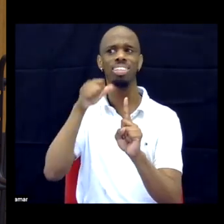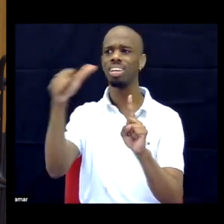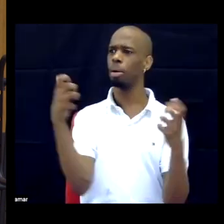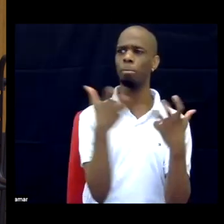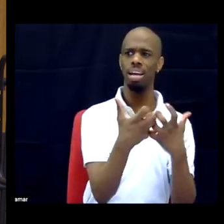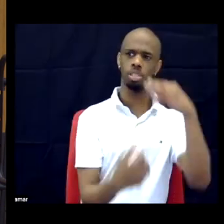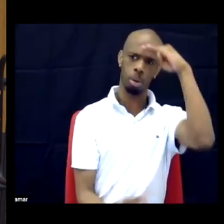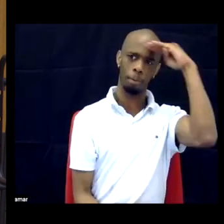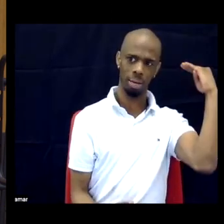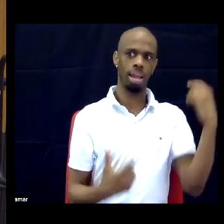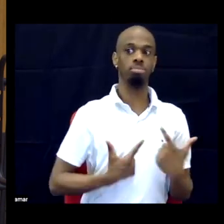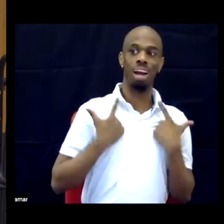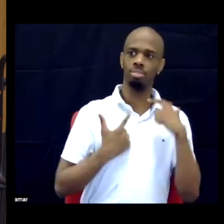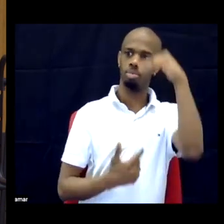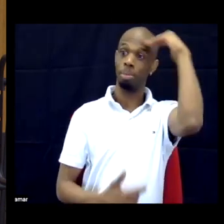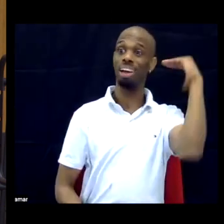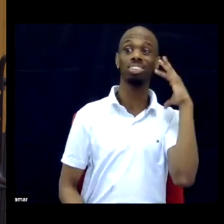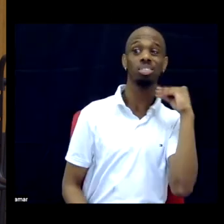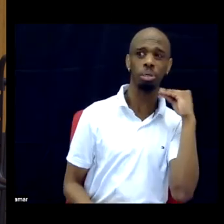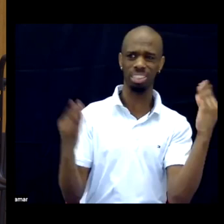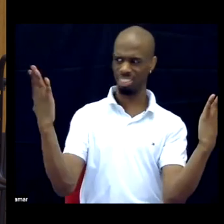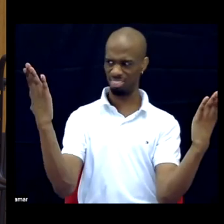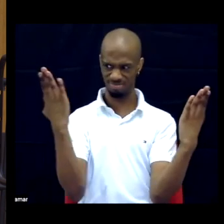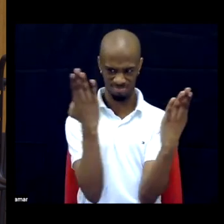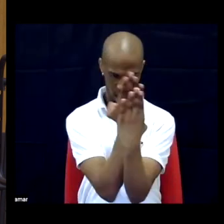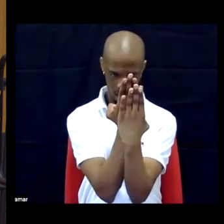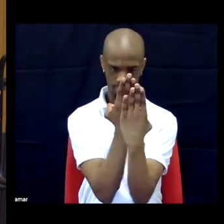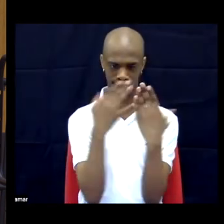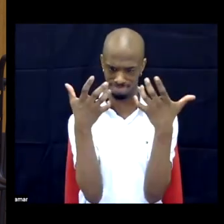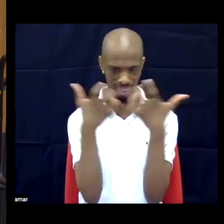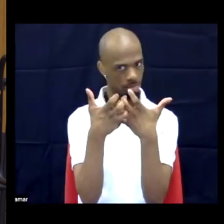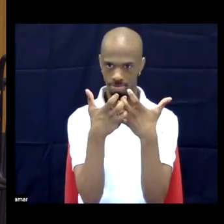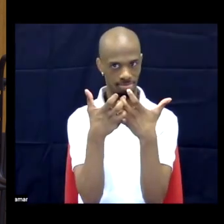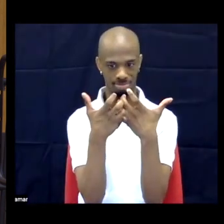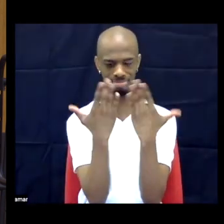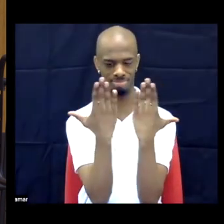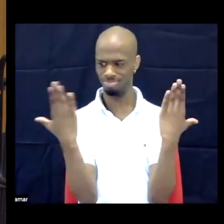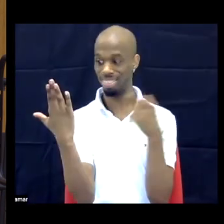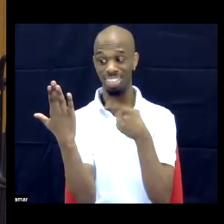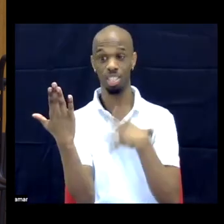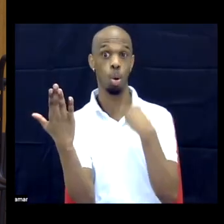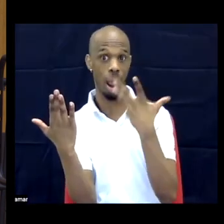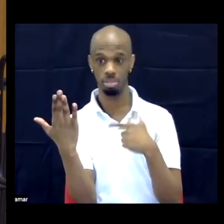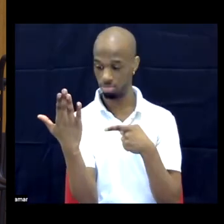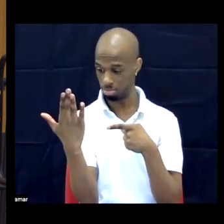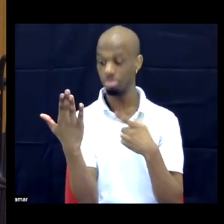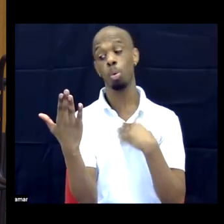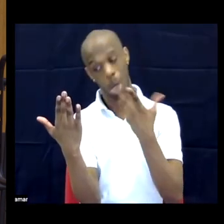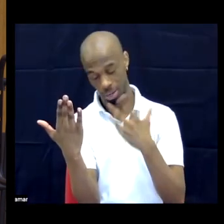experiences and consciously and saying that's really white and that's really white and that's most of my work!